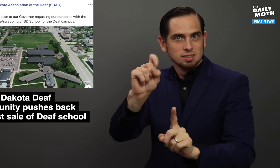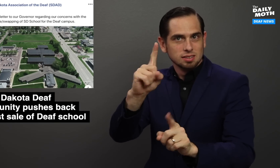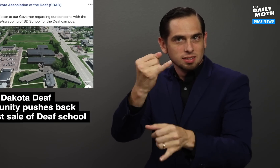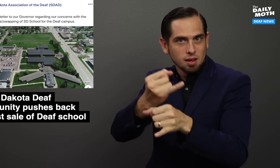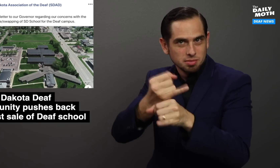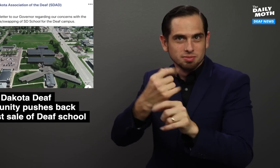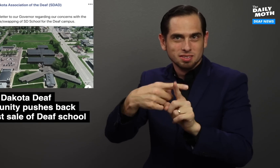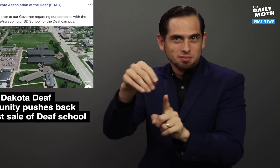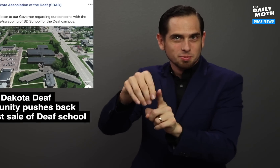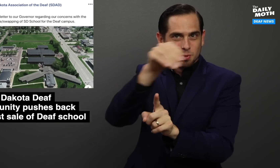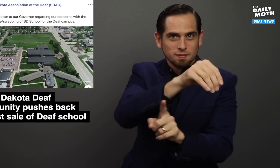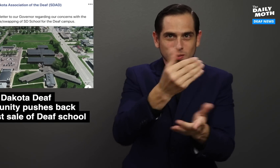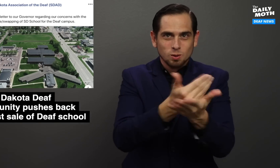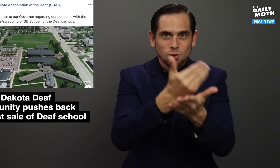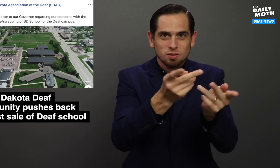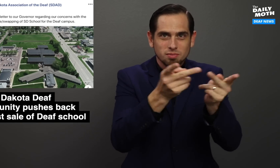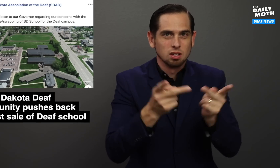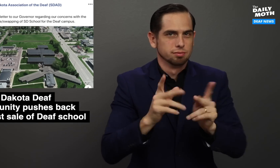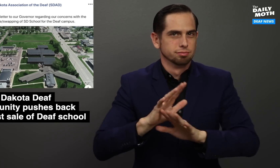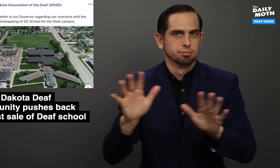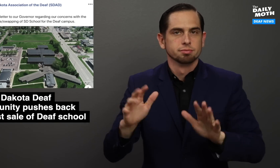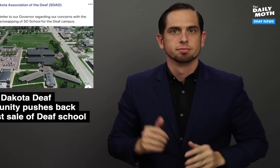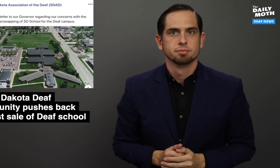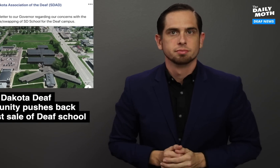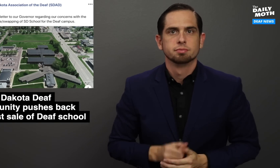of the SDSD campus and the move to a new location.